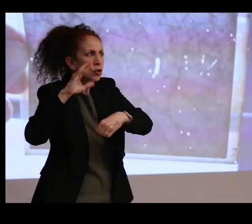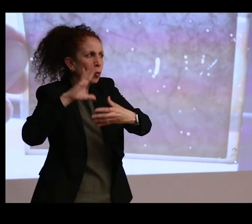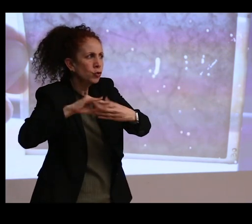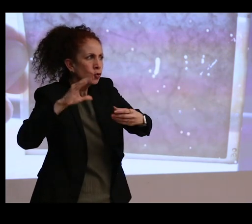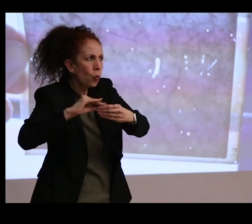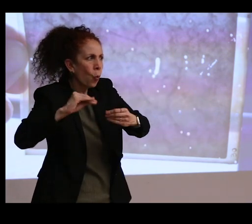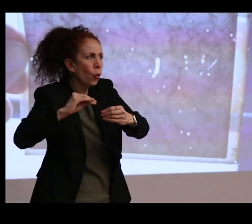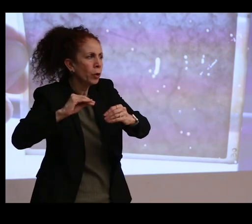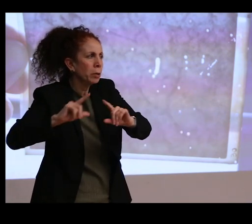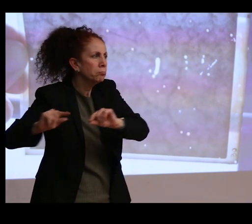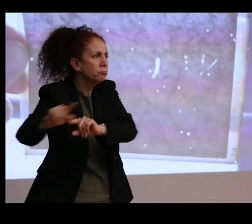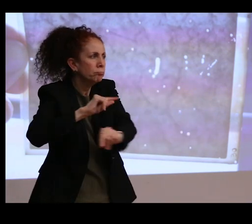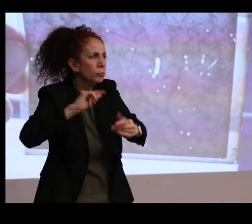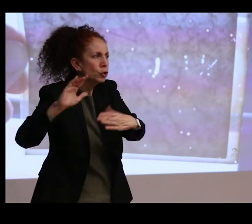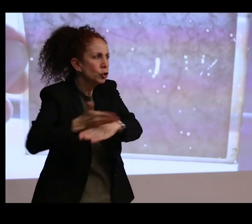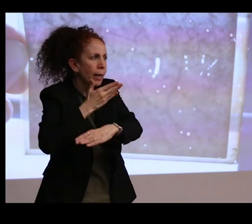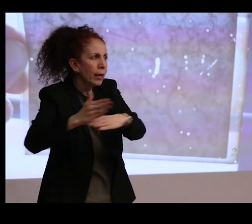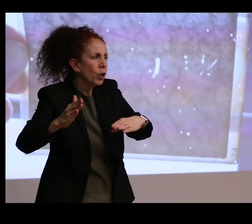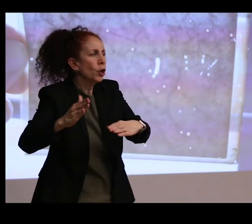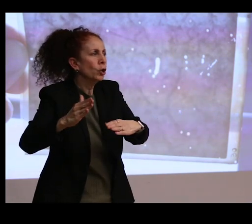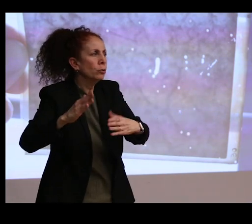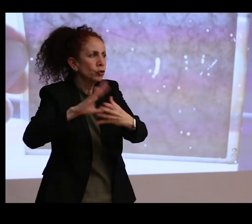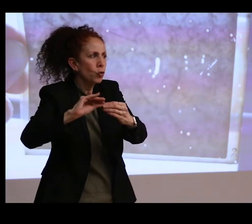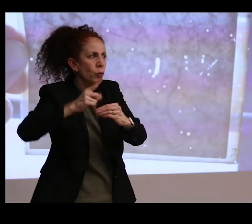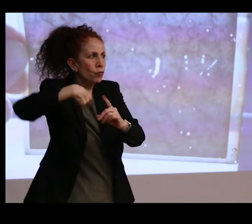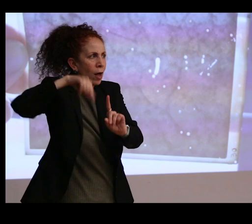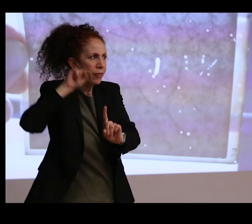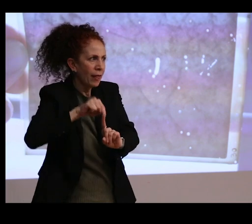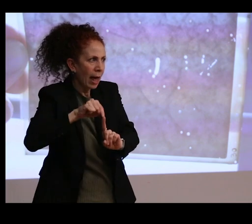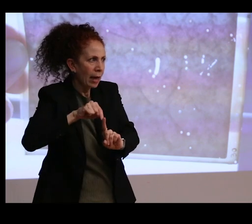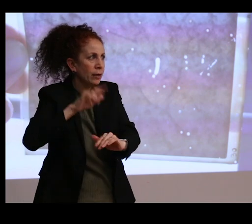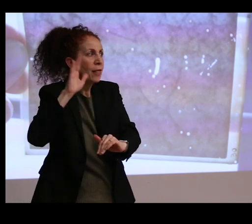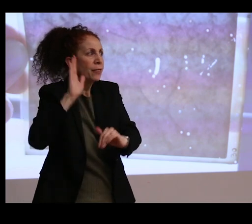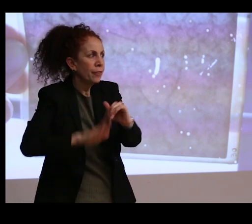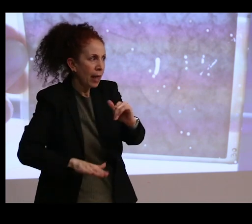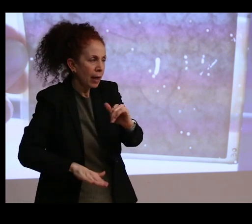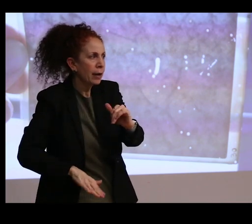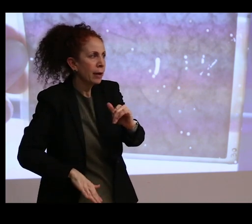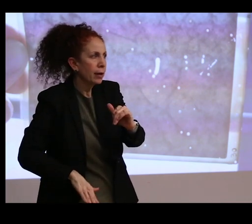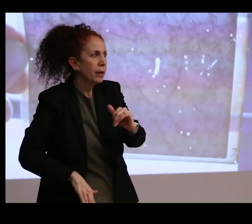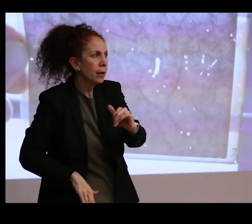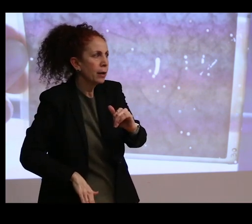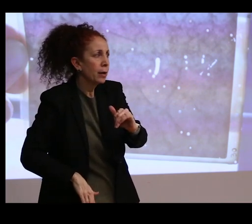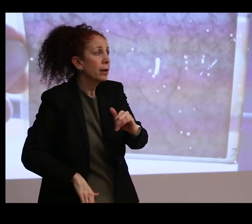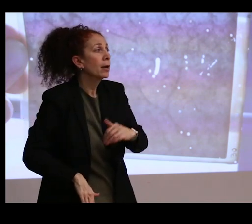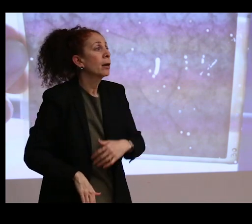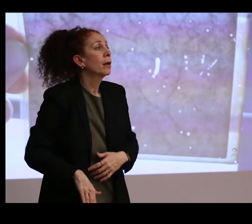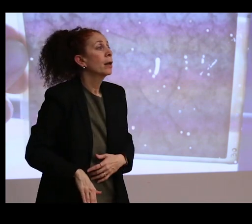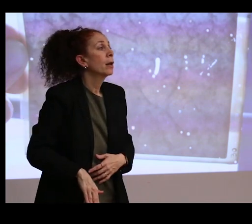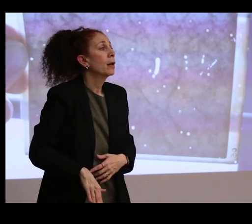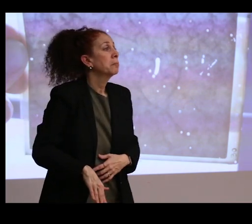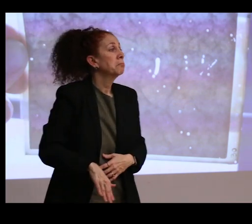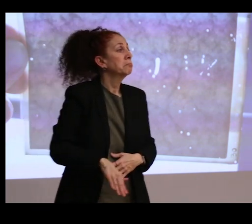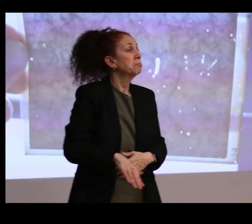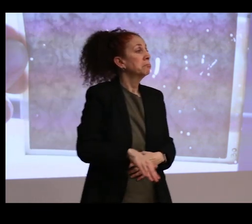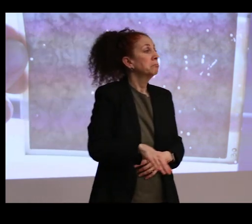and all these kind of mythology surround it versus, let's say, the Tipu's Tiger in the V&A collection, which